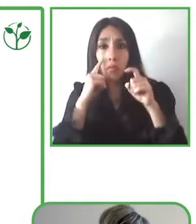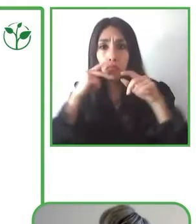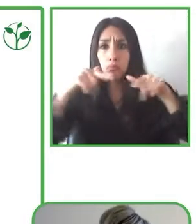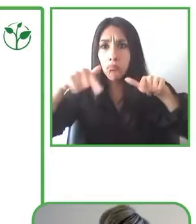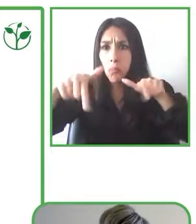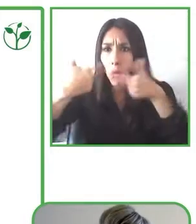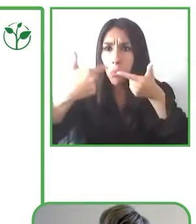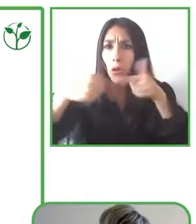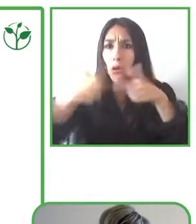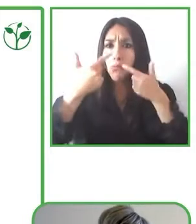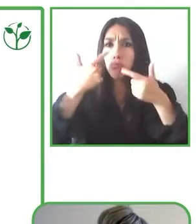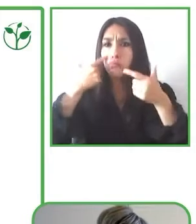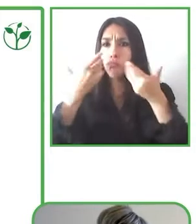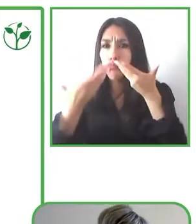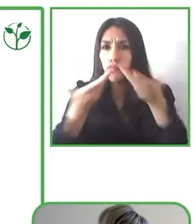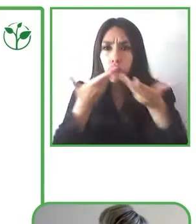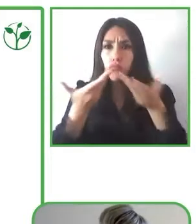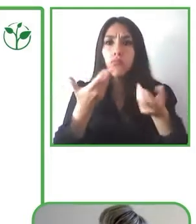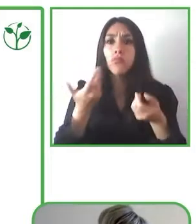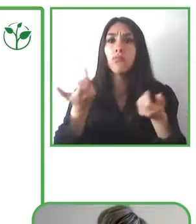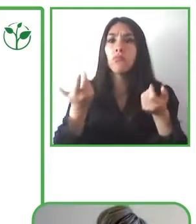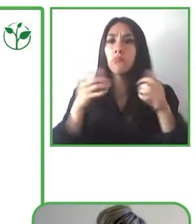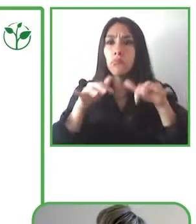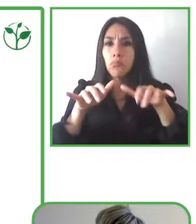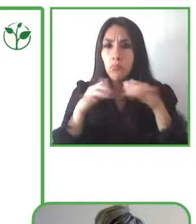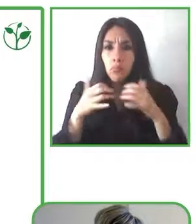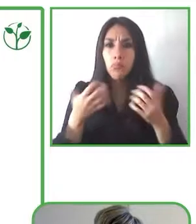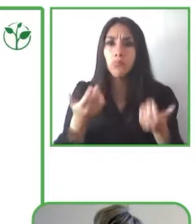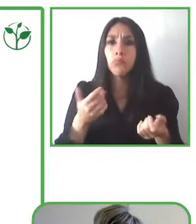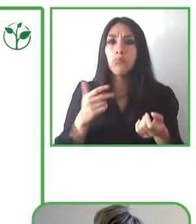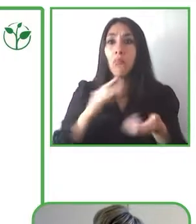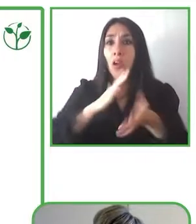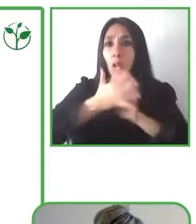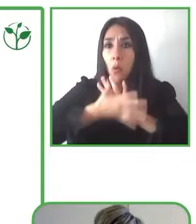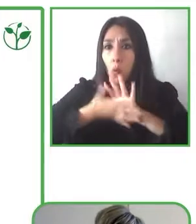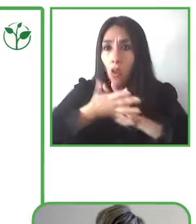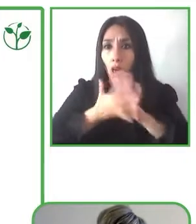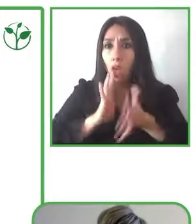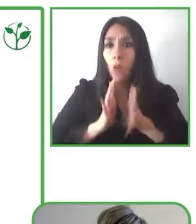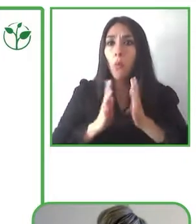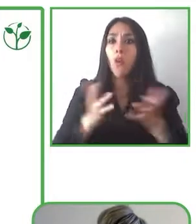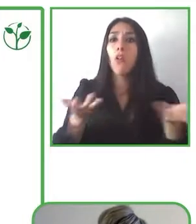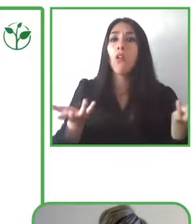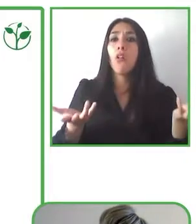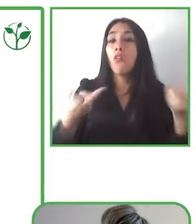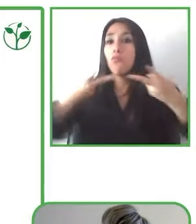We found a virtual world that erupted with all sorts of